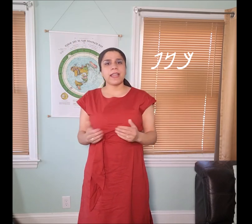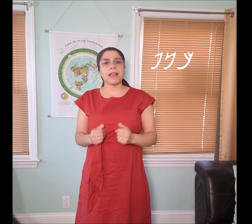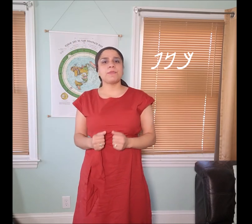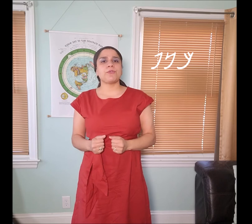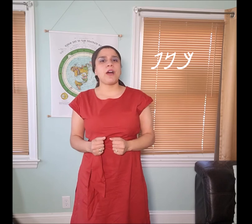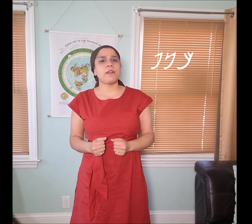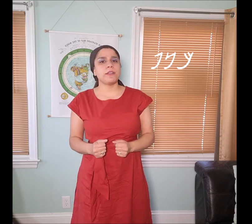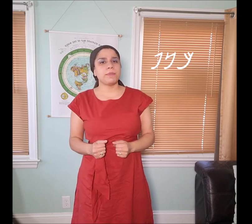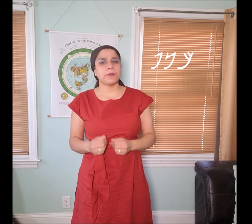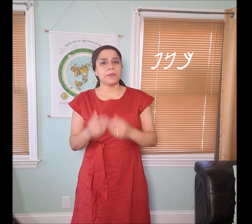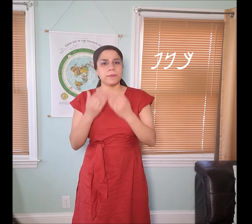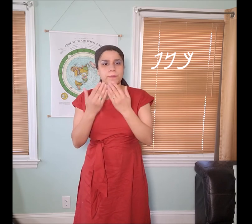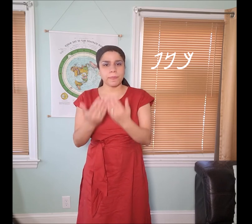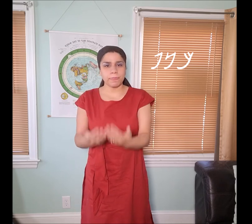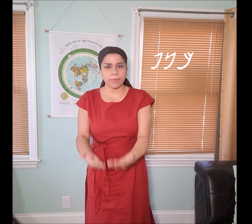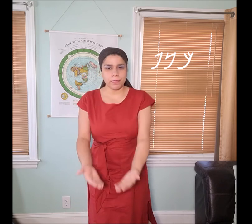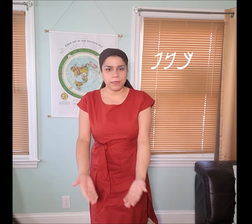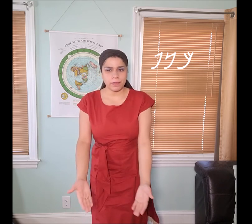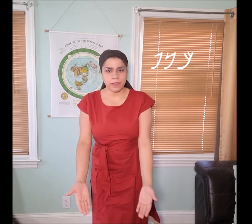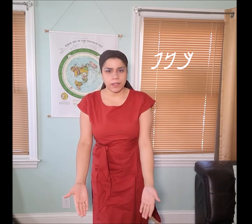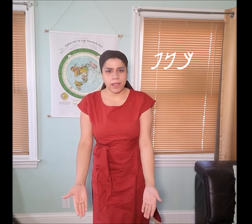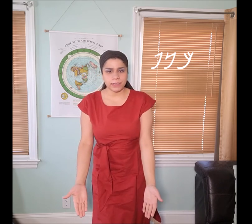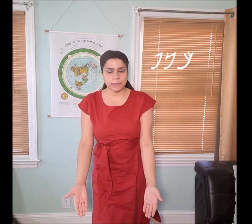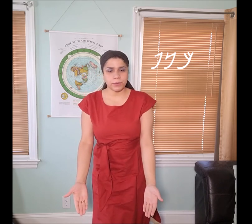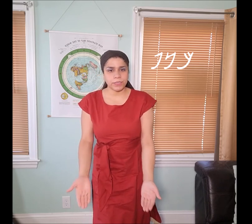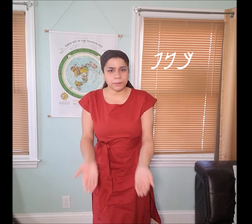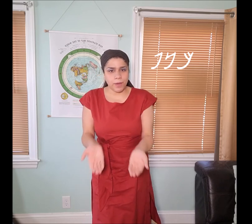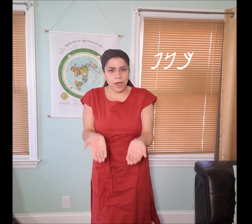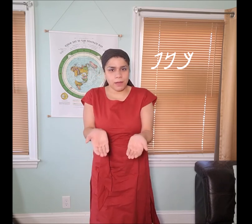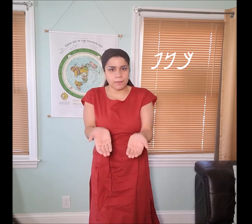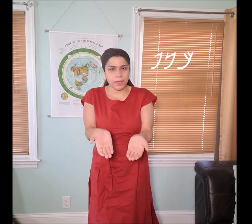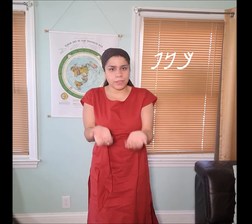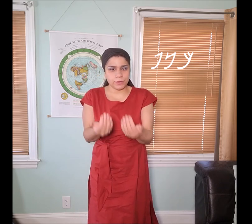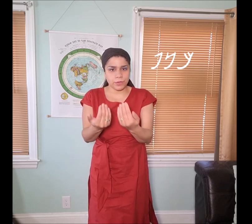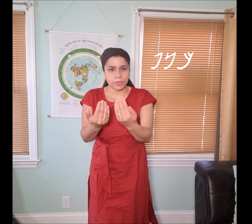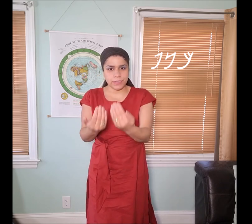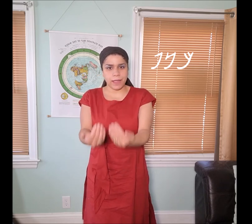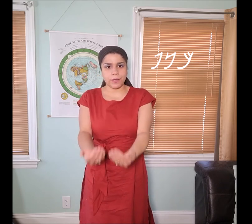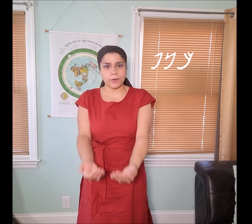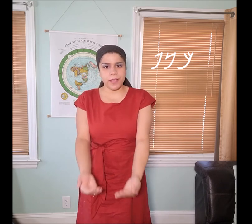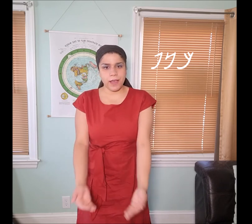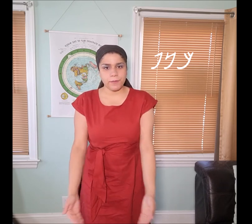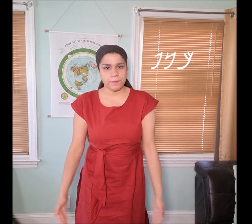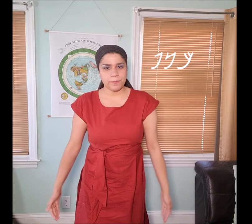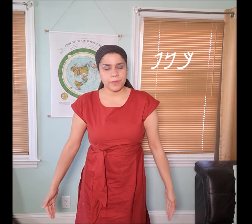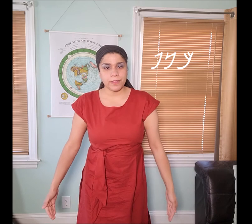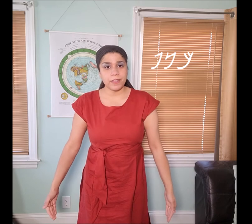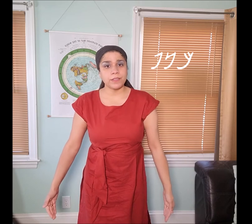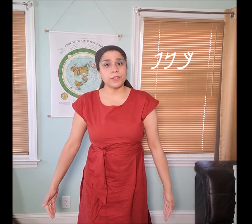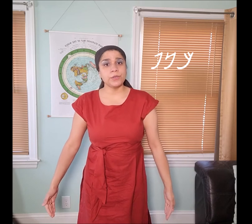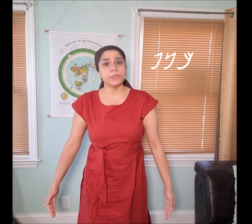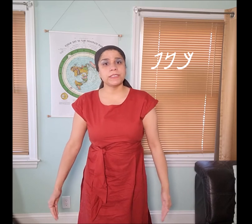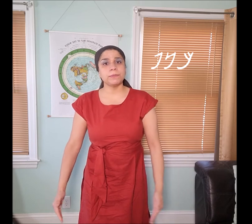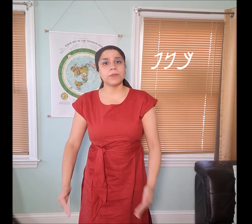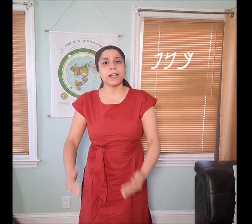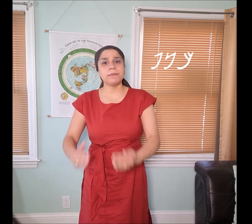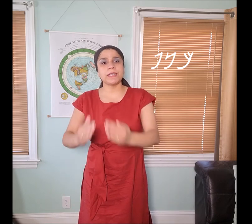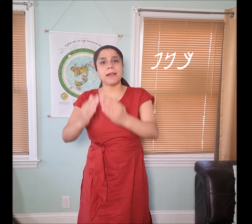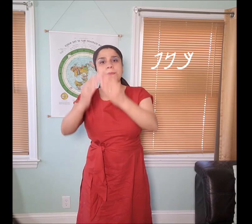I’m drawing a bird, the "𐤊 kap" symbol is palm, as you notice - I go down. The "nun" symbol comes up